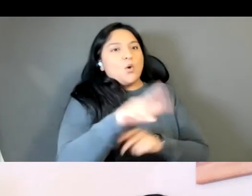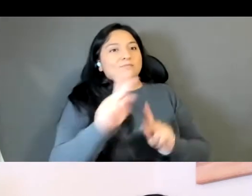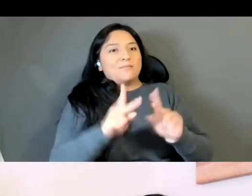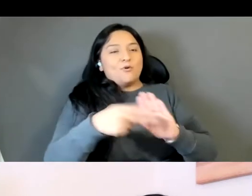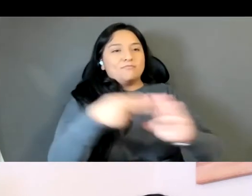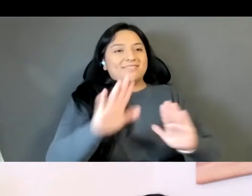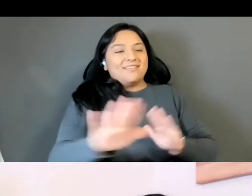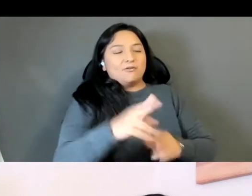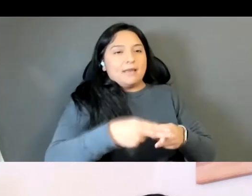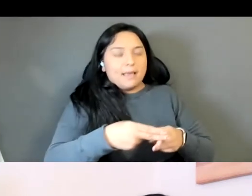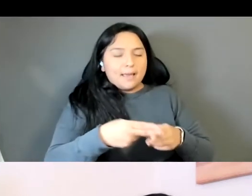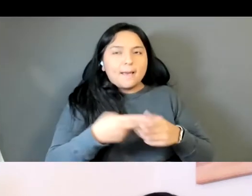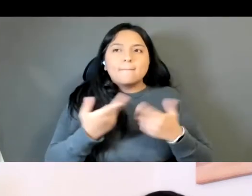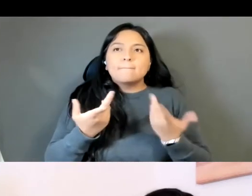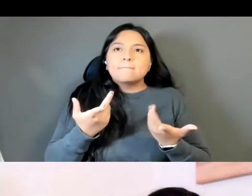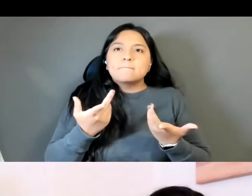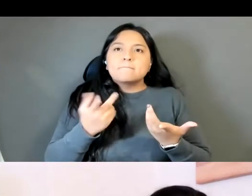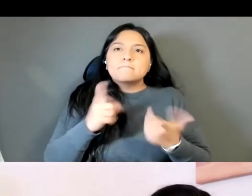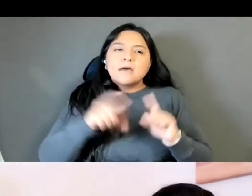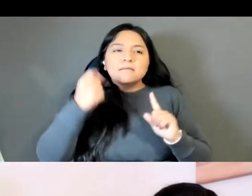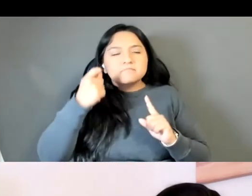me a good illustration of how problematic.